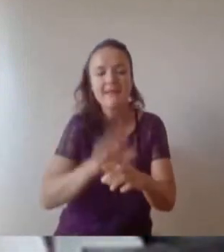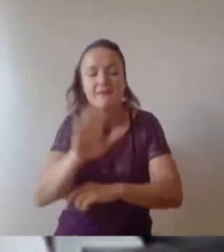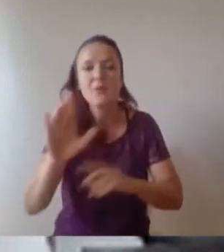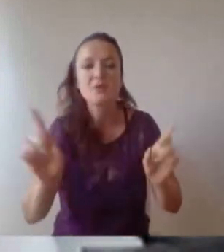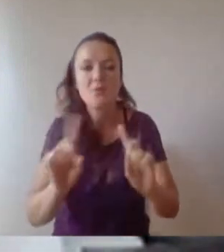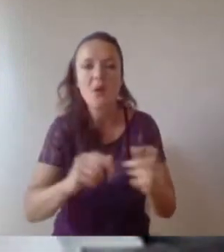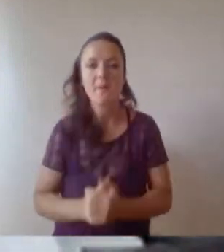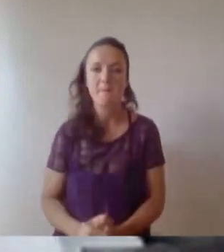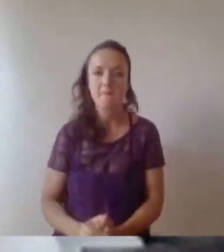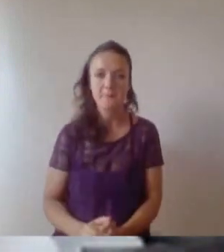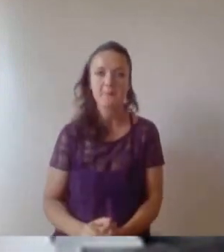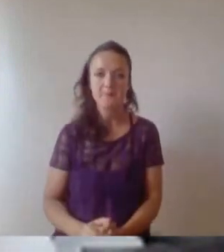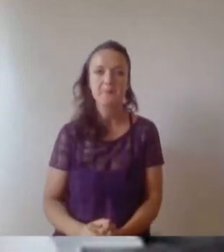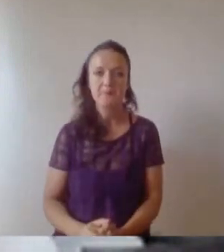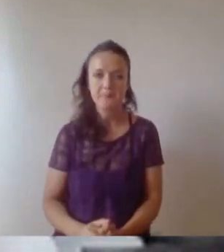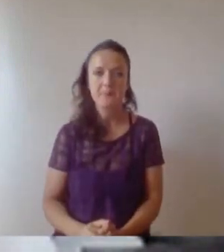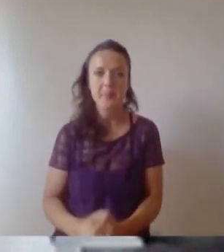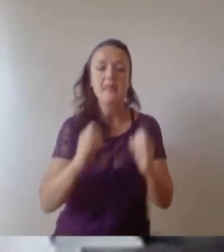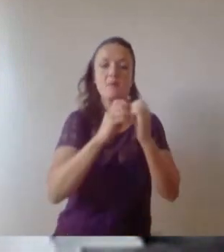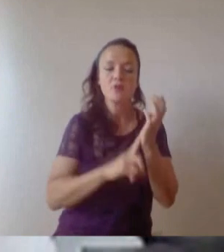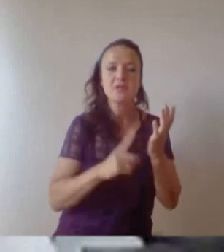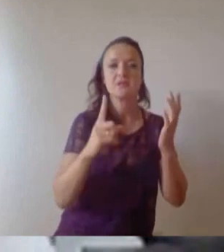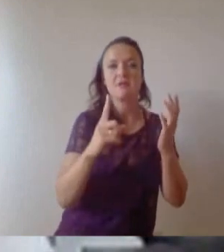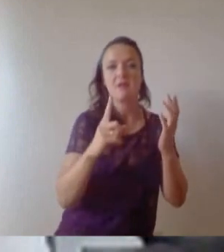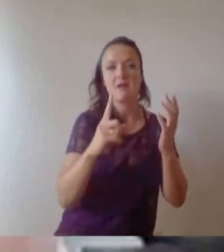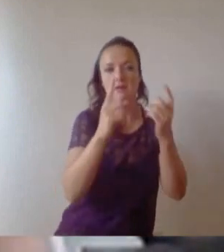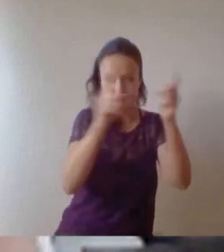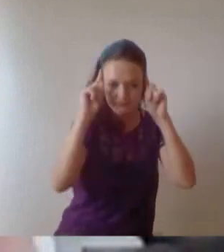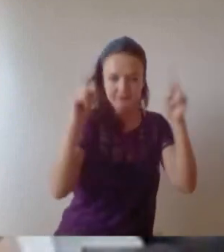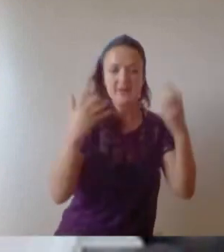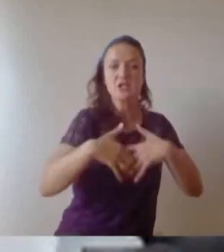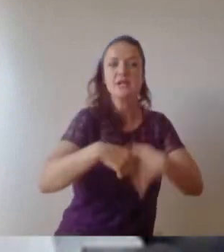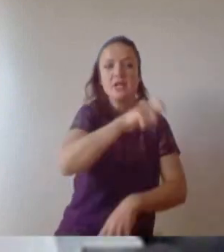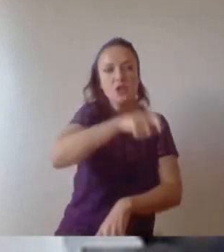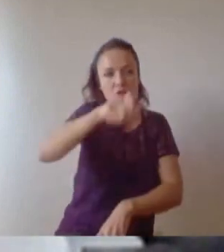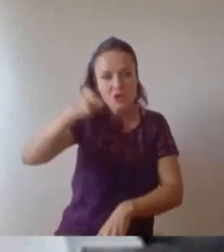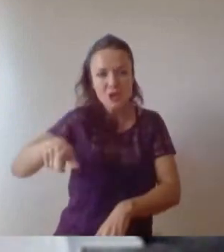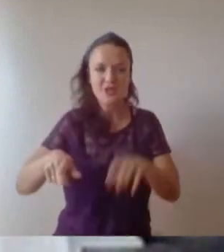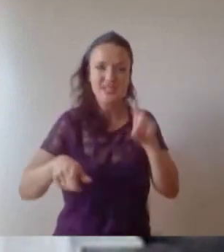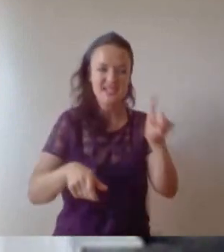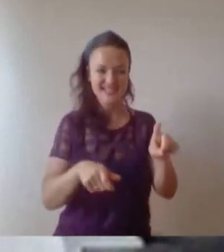attributes that make Bristol Engineering students particularly kind of bristly and awesome and I want to share them with you.